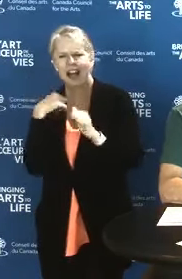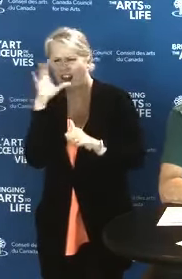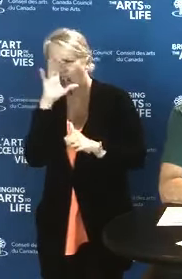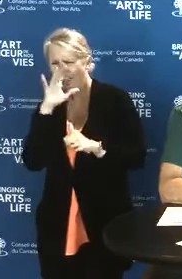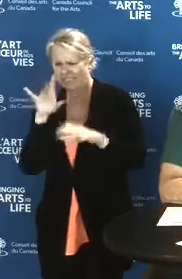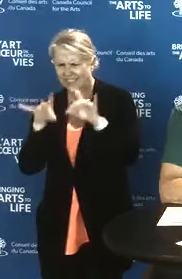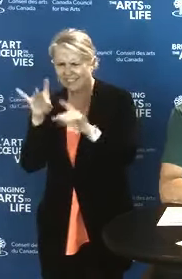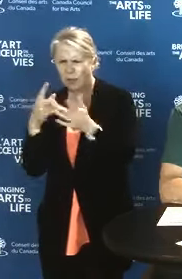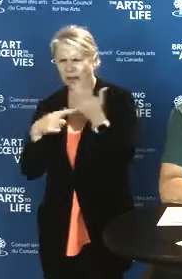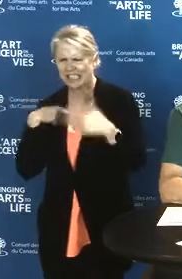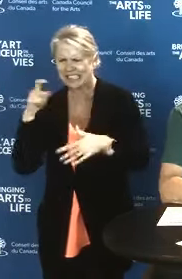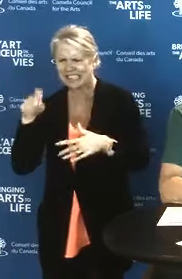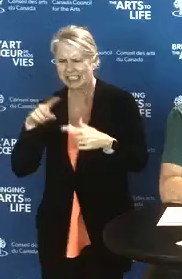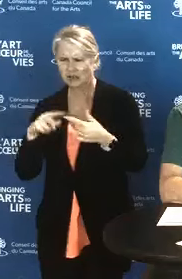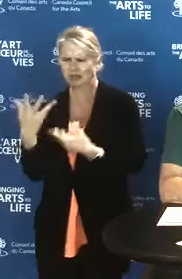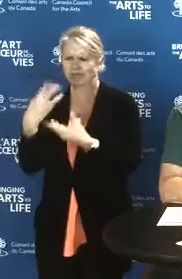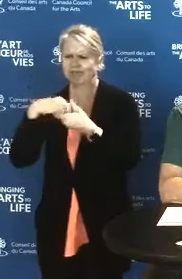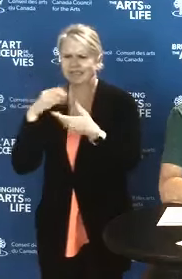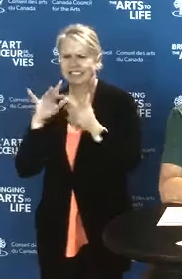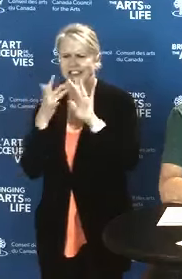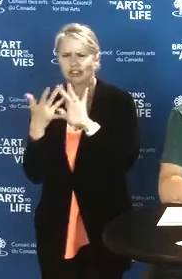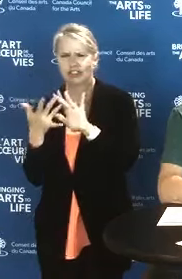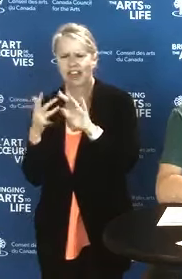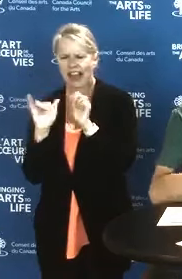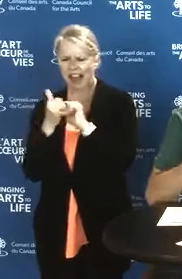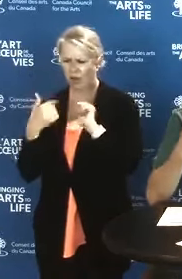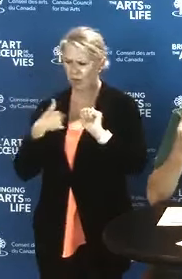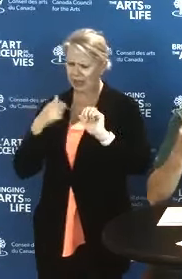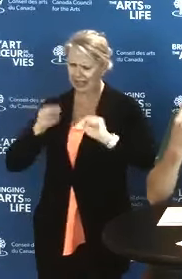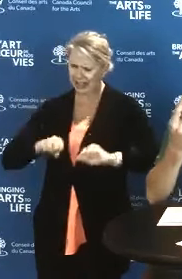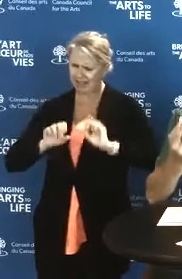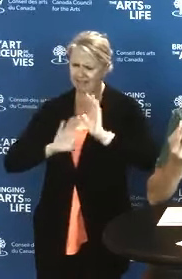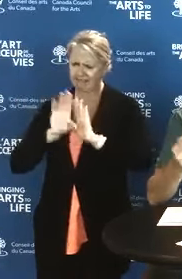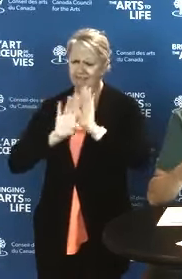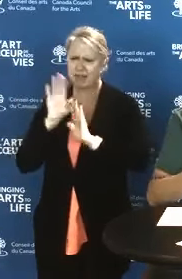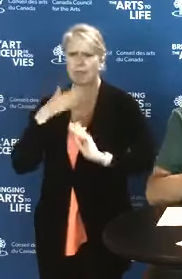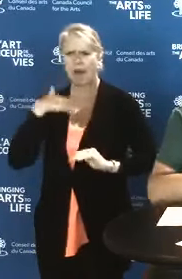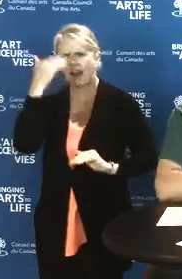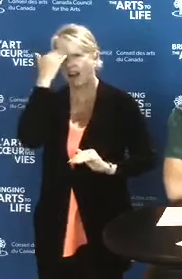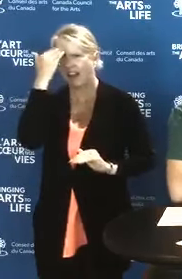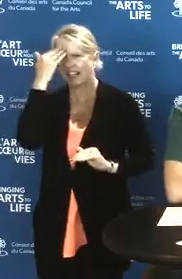How can I develop knowledge and capacity in order to think strategically about digital?